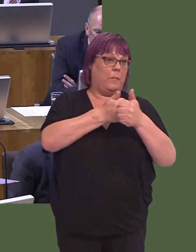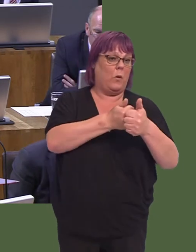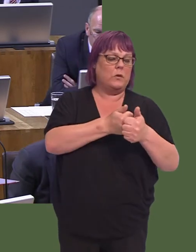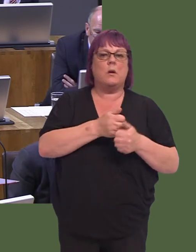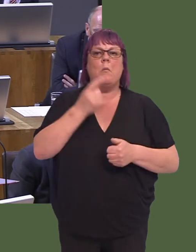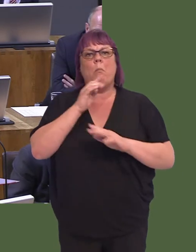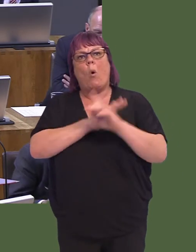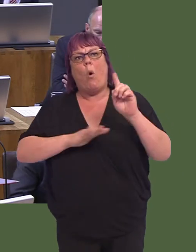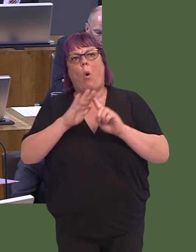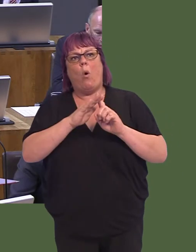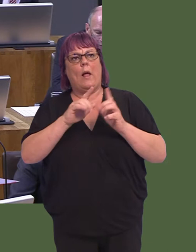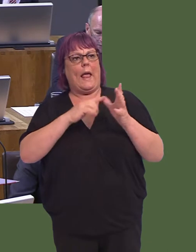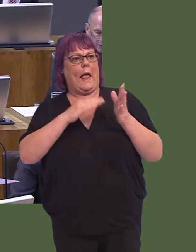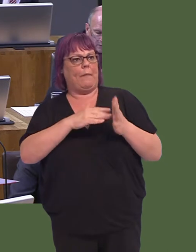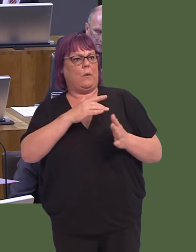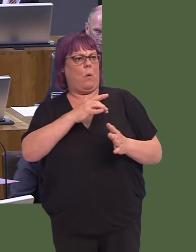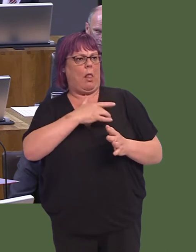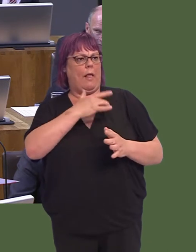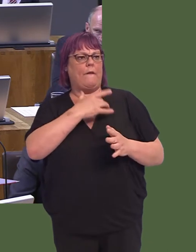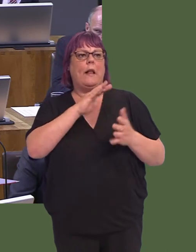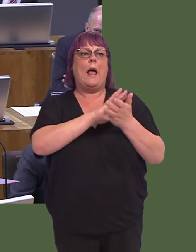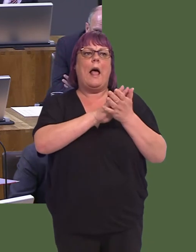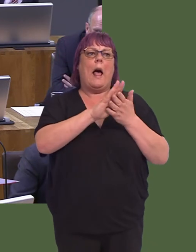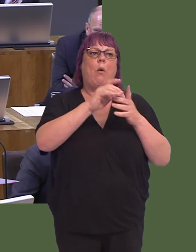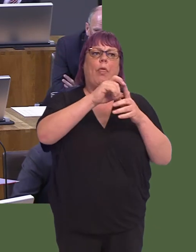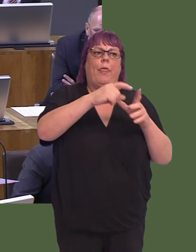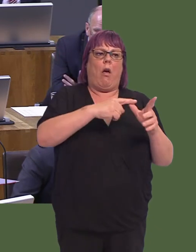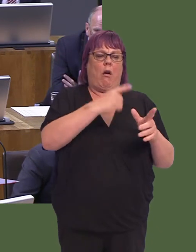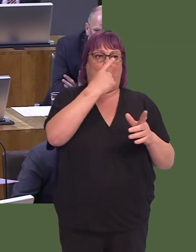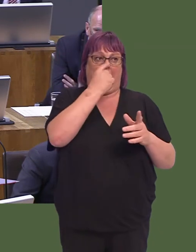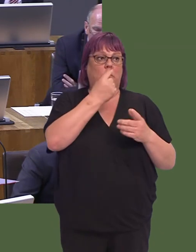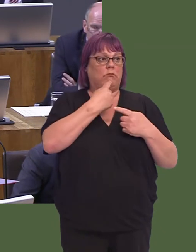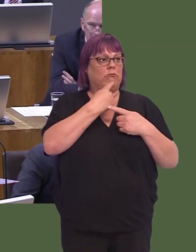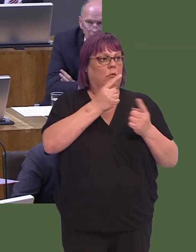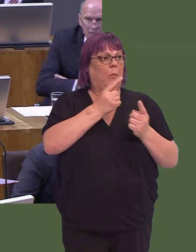that all AMs who live in the Hywel Dda area will make their views known as part of the